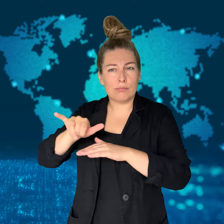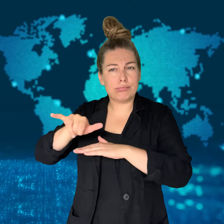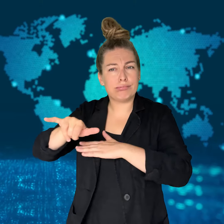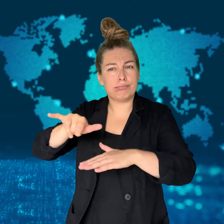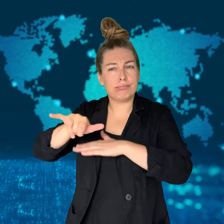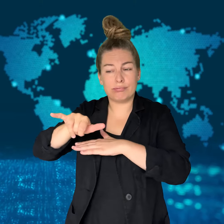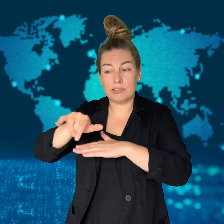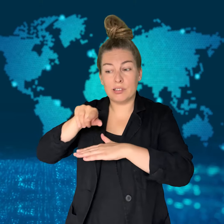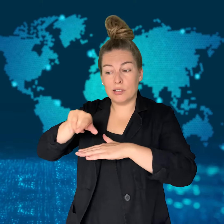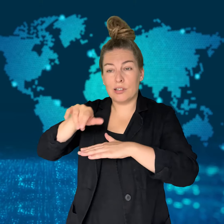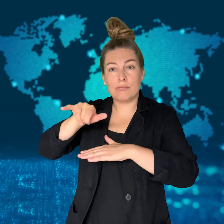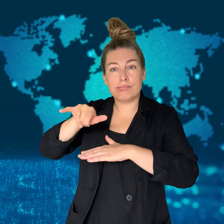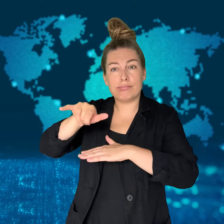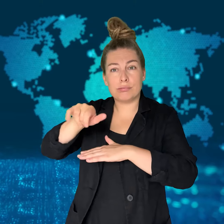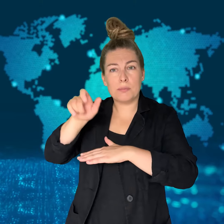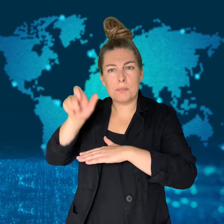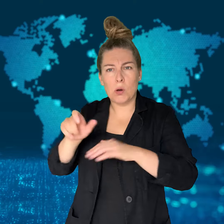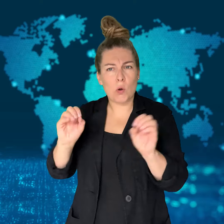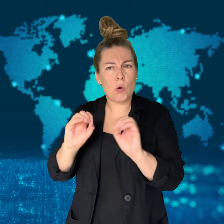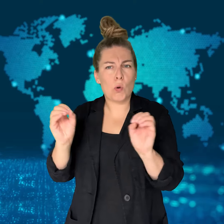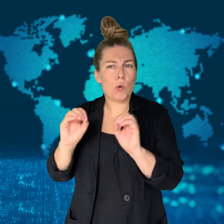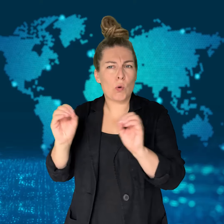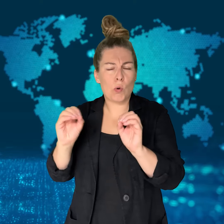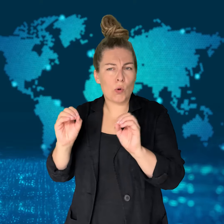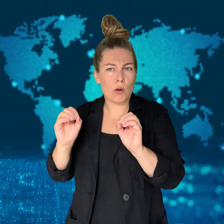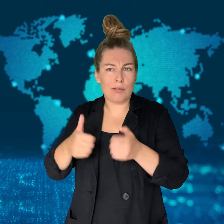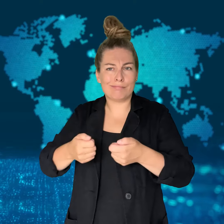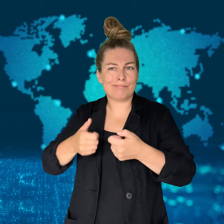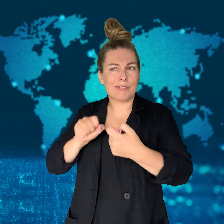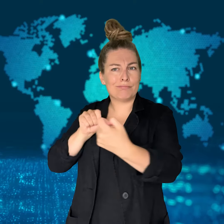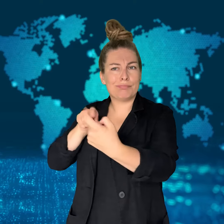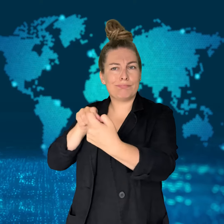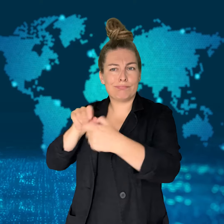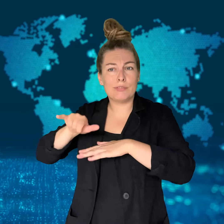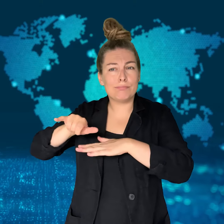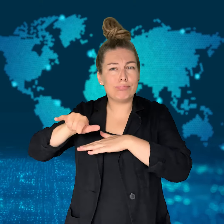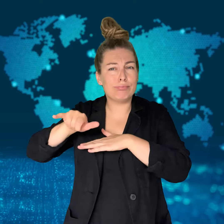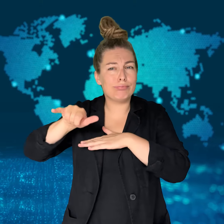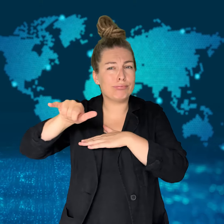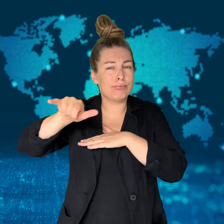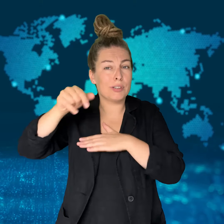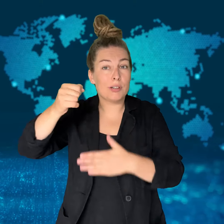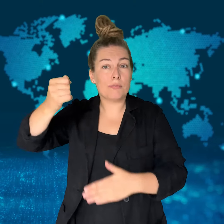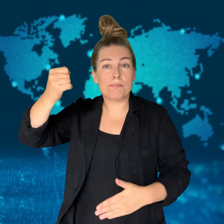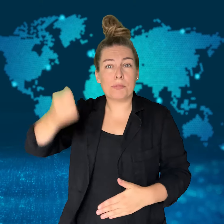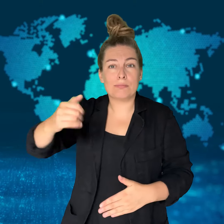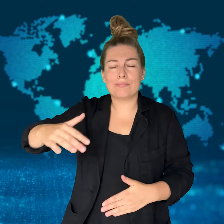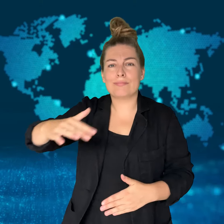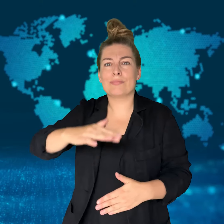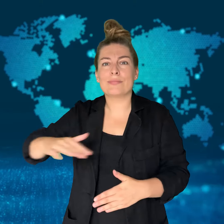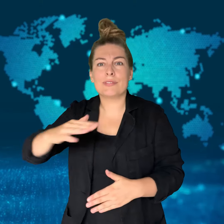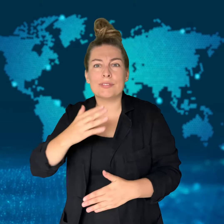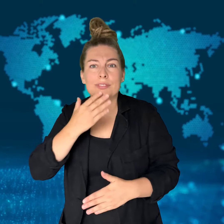killing one and injuring 8 others.